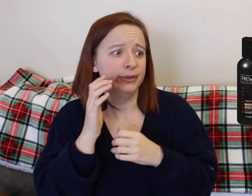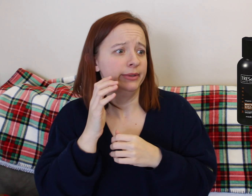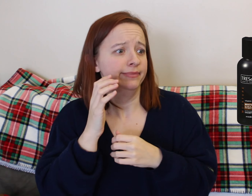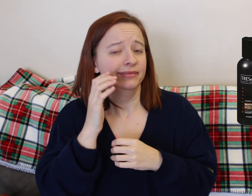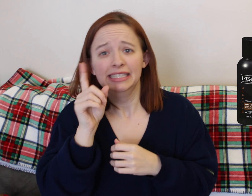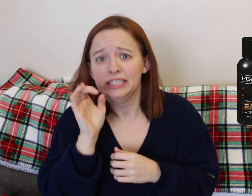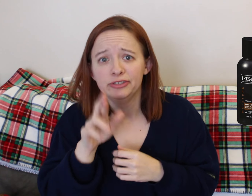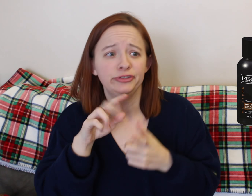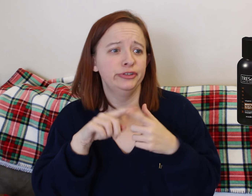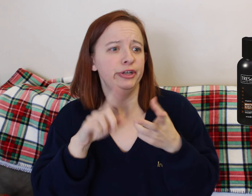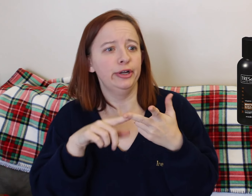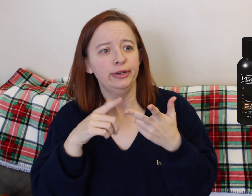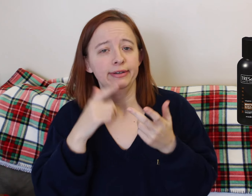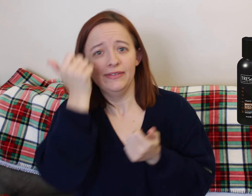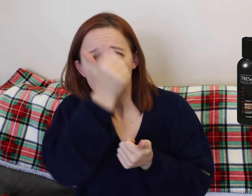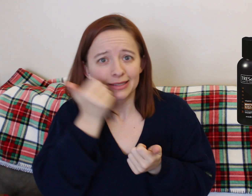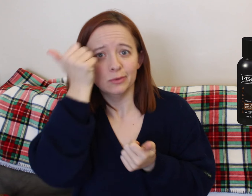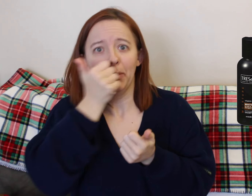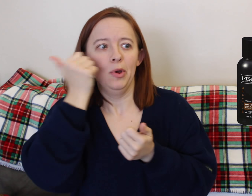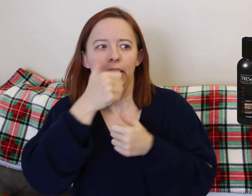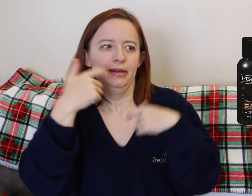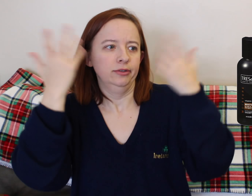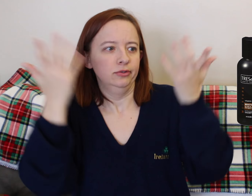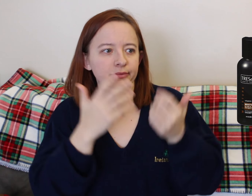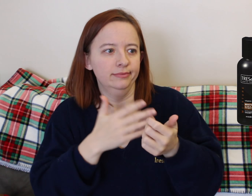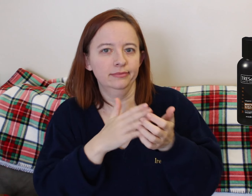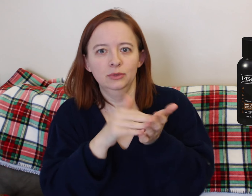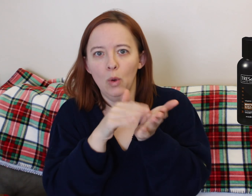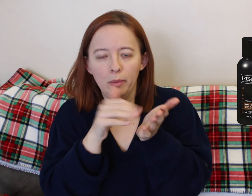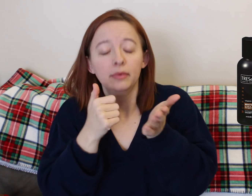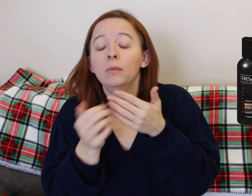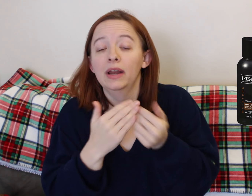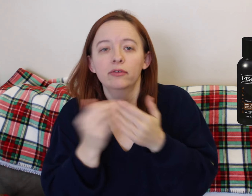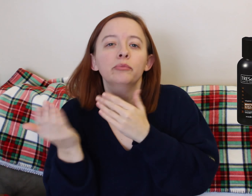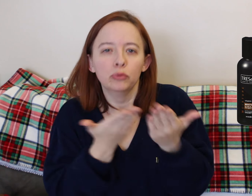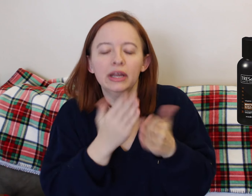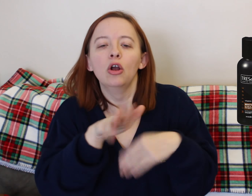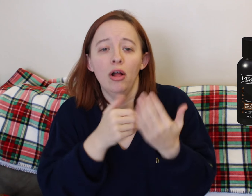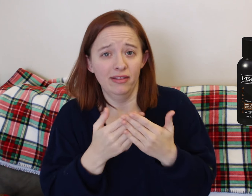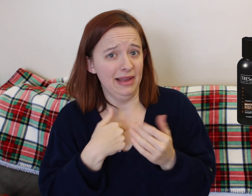She she used her shampoo and conditioner. I personally don't' use conditioner. I don't need it.